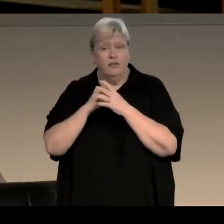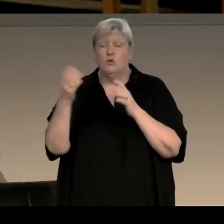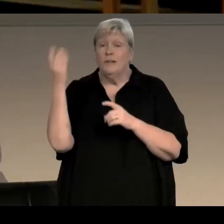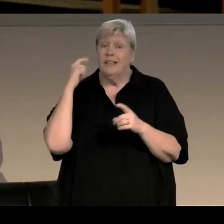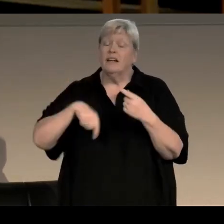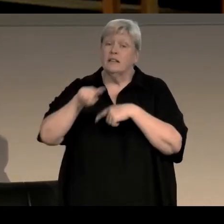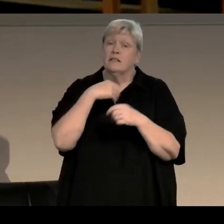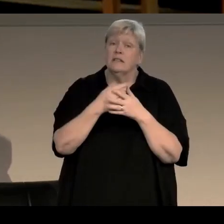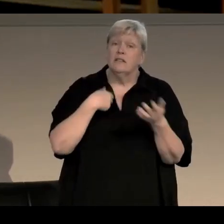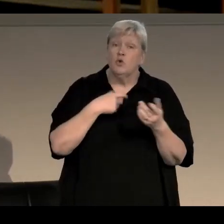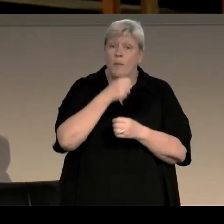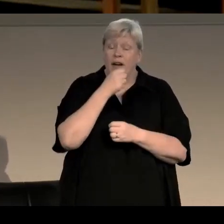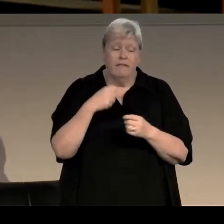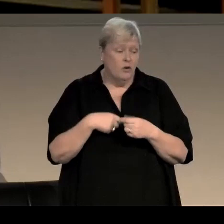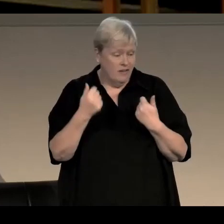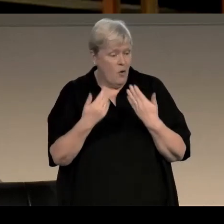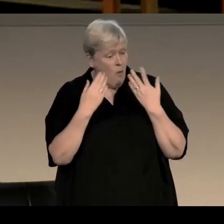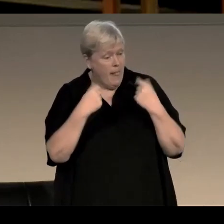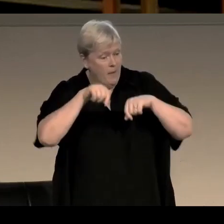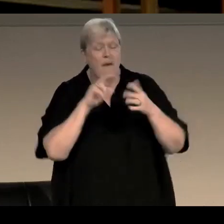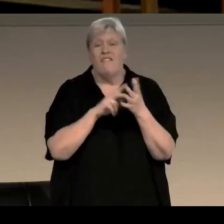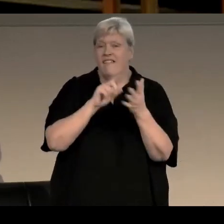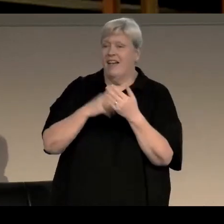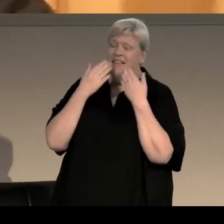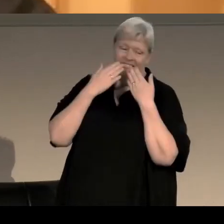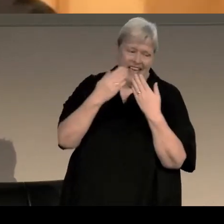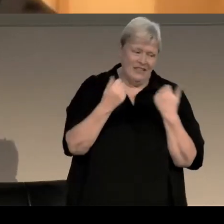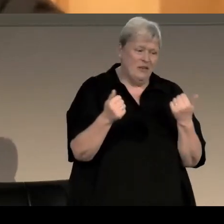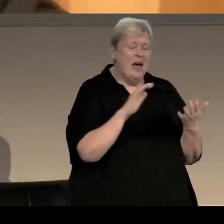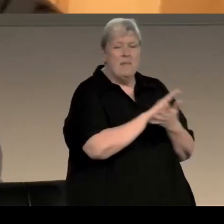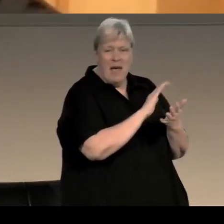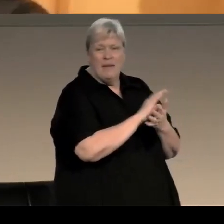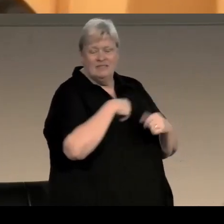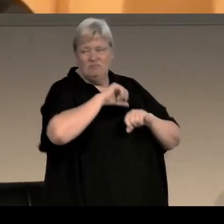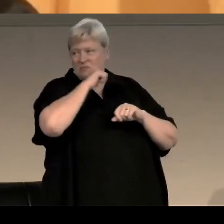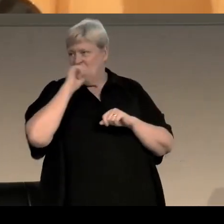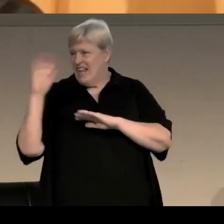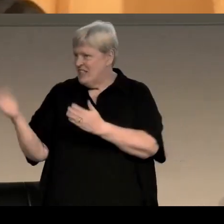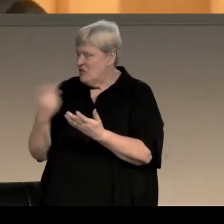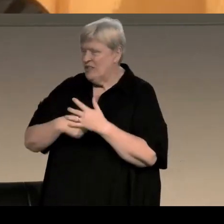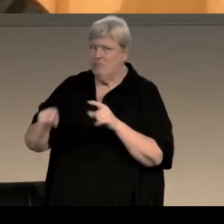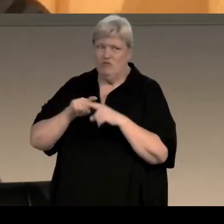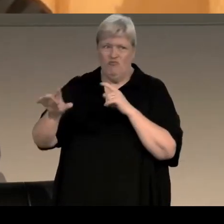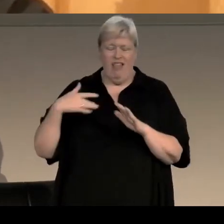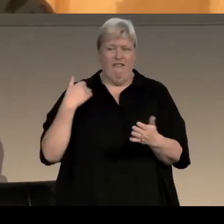So it's fantastic to have you here, welcome Val. Thank you very gracious introduction there, I'll try to live up to it. [BOTH LAUGH].